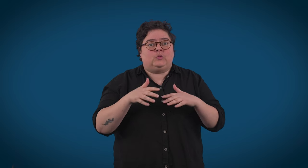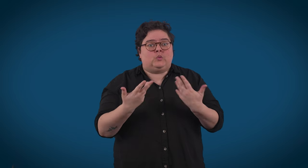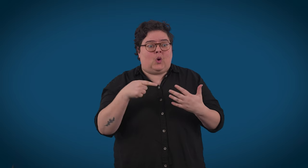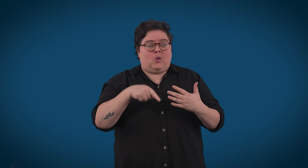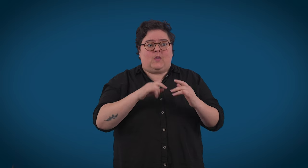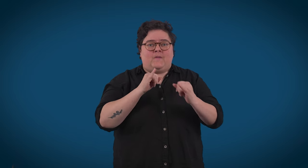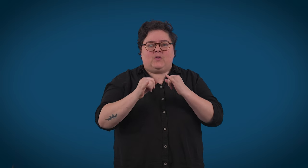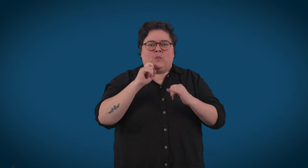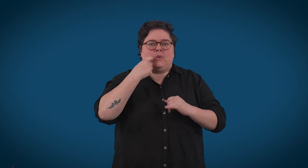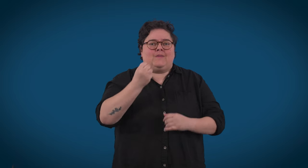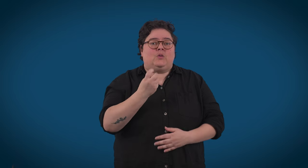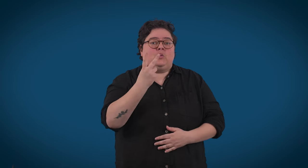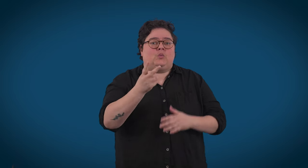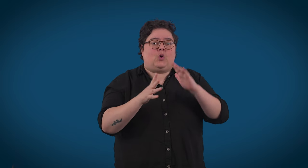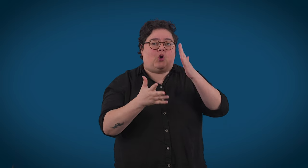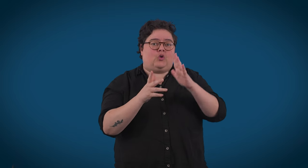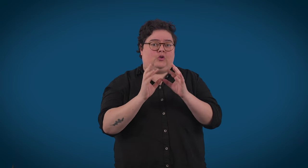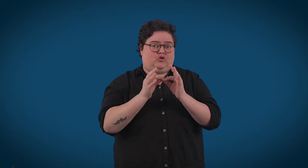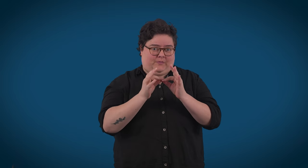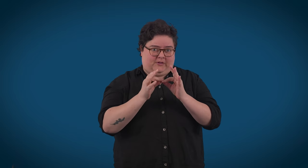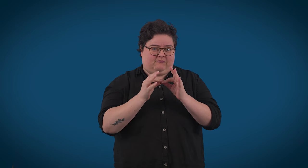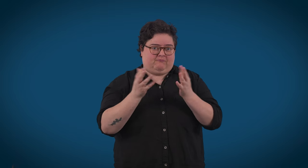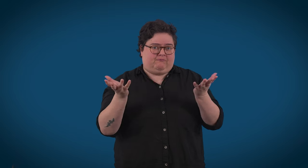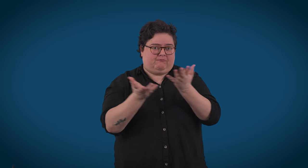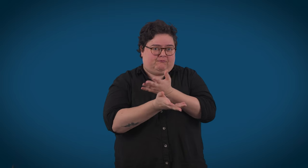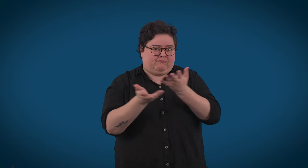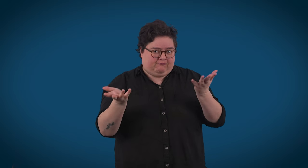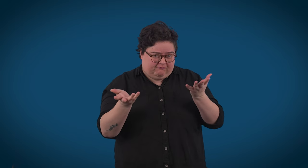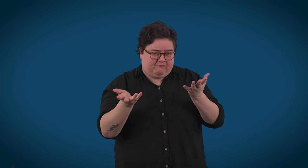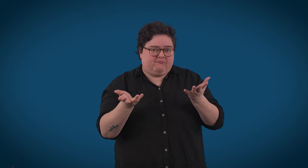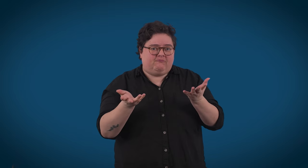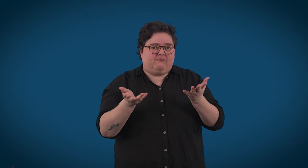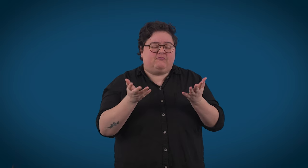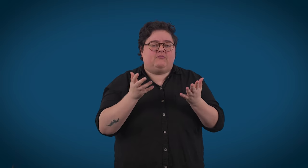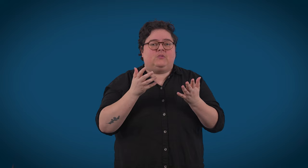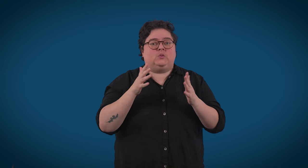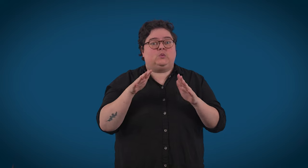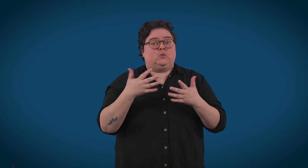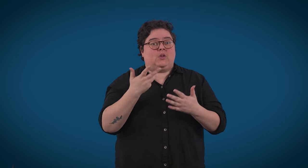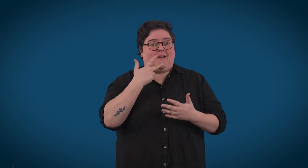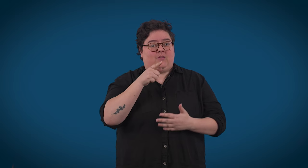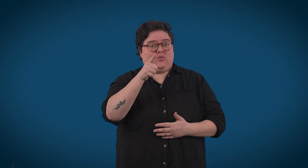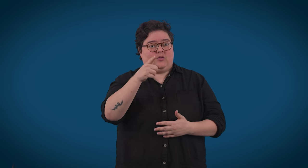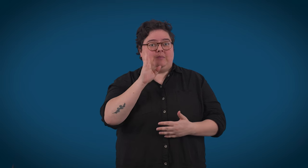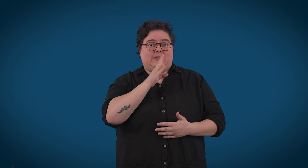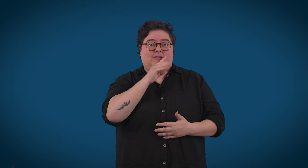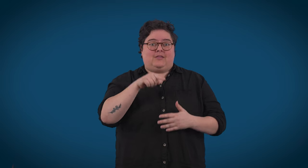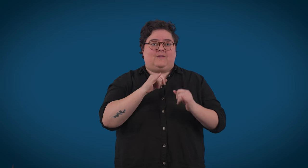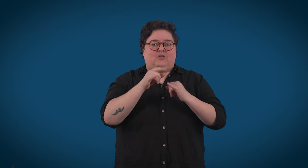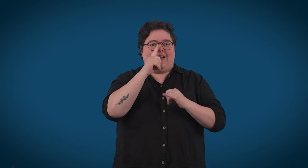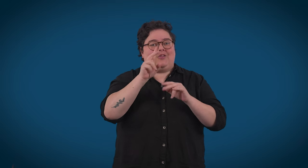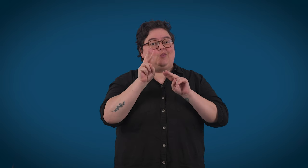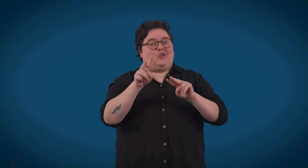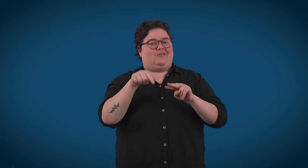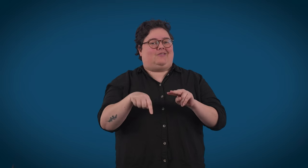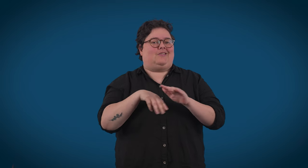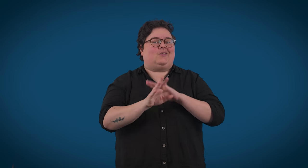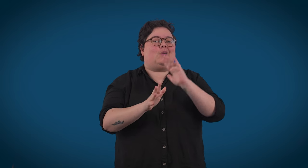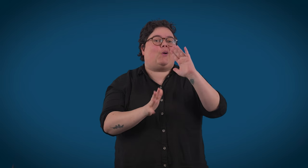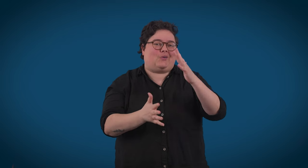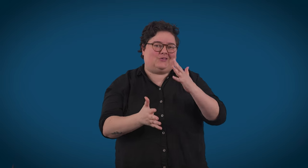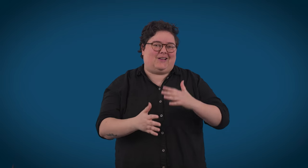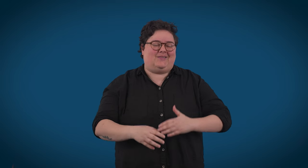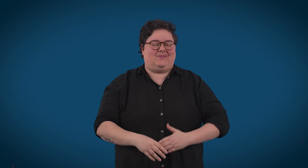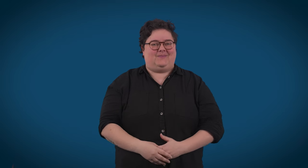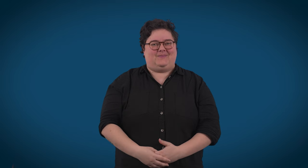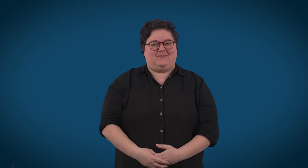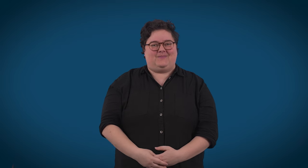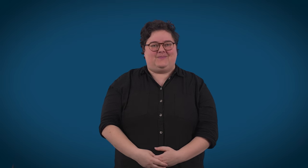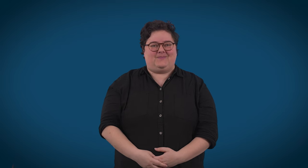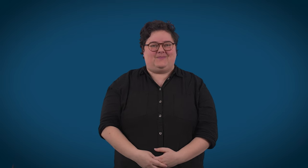In case you missed it, we’ve provided this interpreted video of the interview for you: